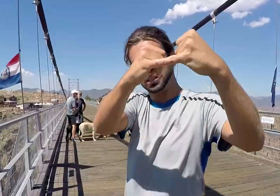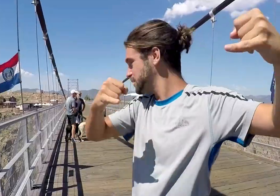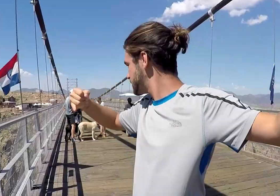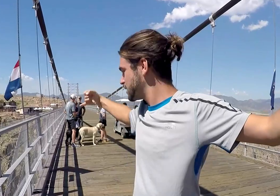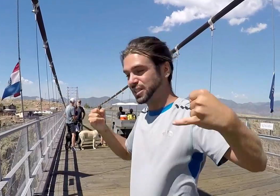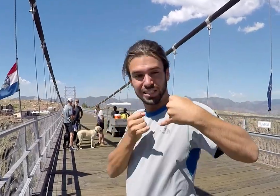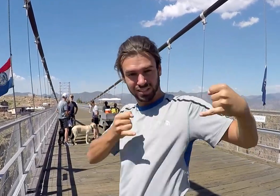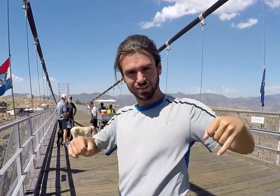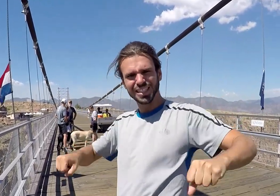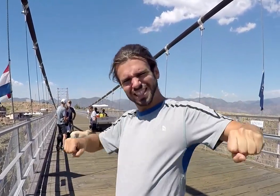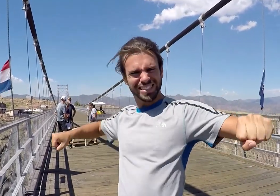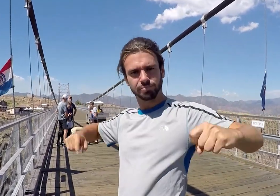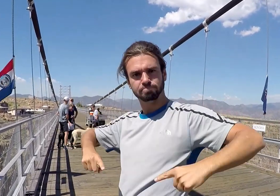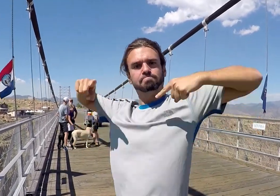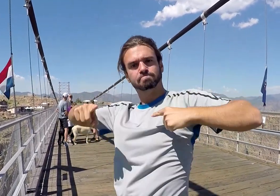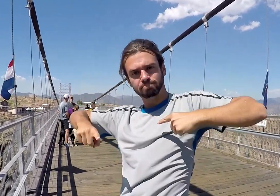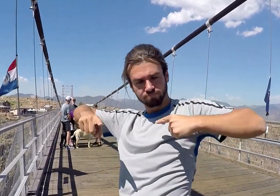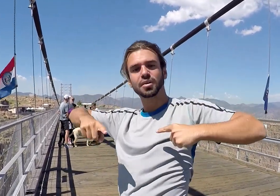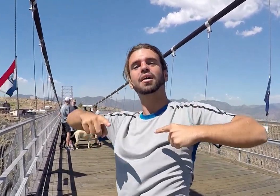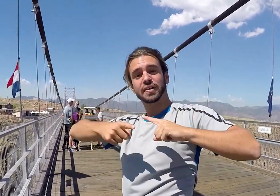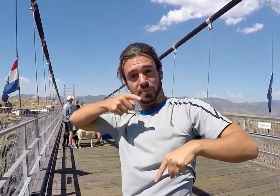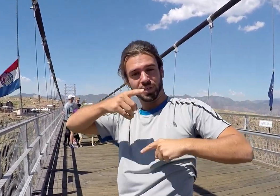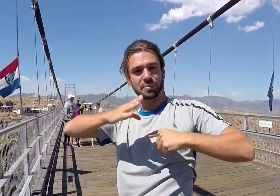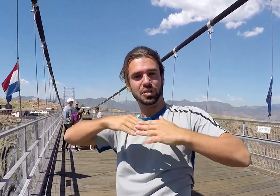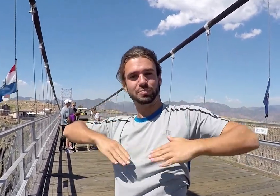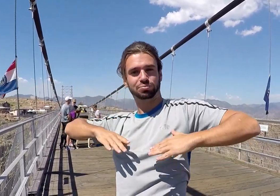Once it's attached, they tighten it. From there, they add pieces to it.